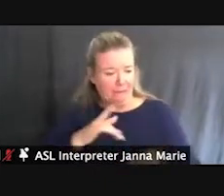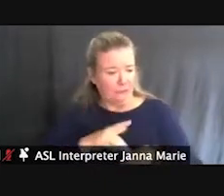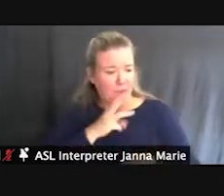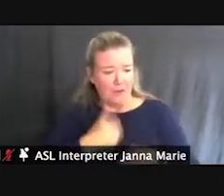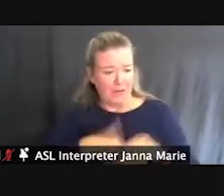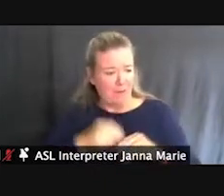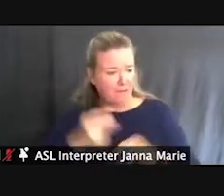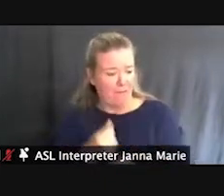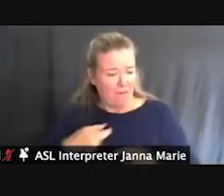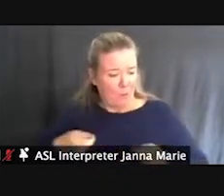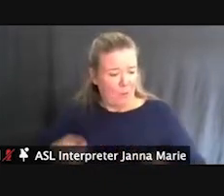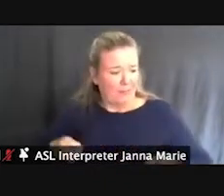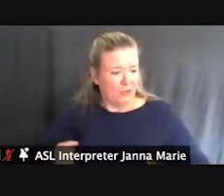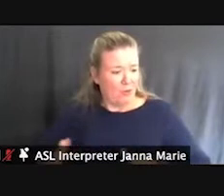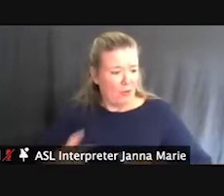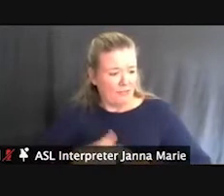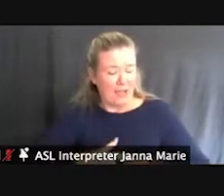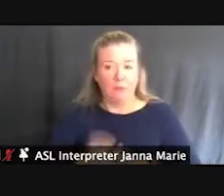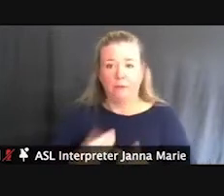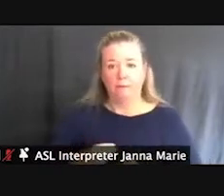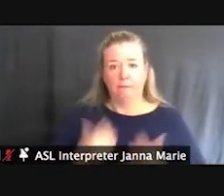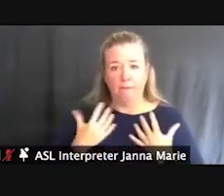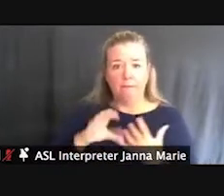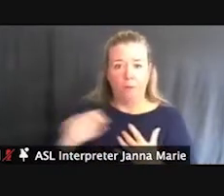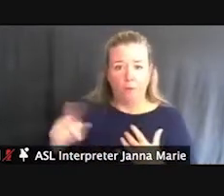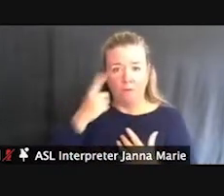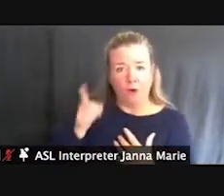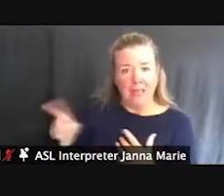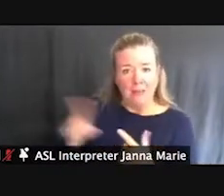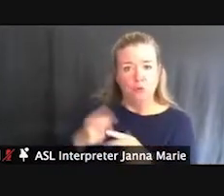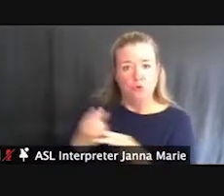So, this is a really cool way for using something like this, a device like this, to get right